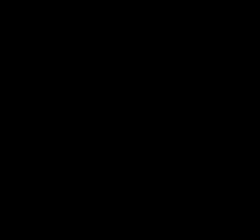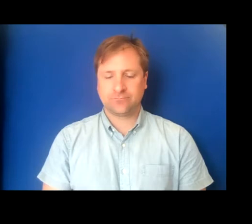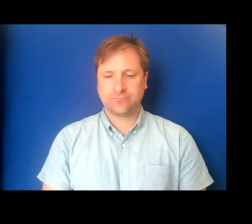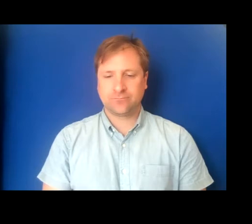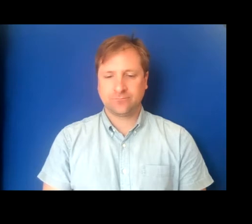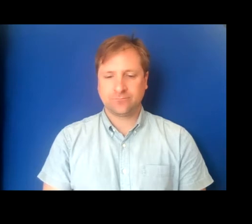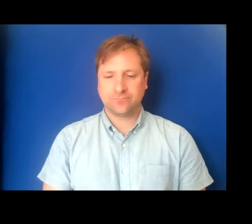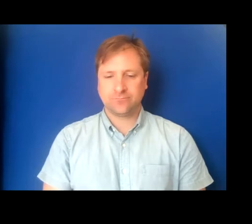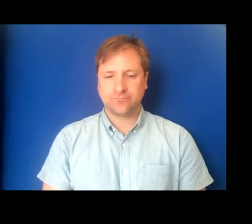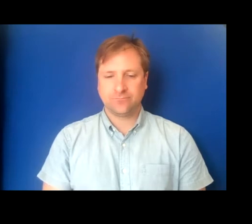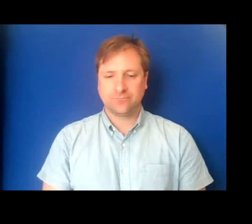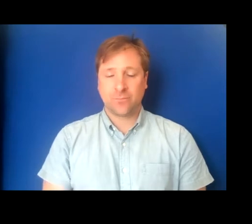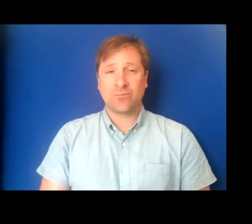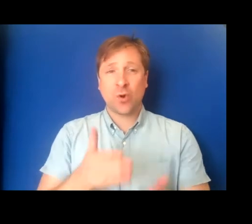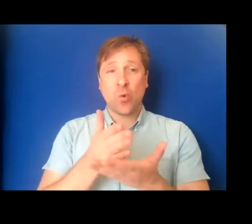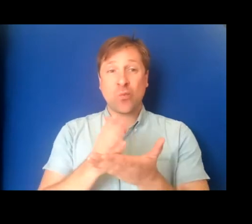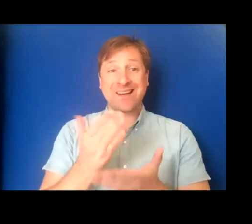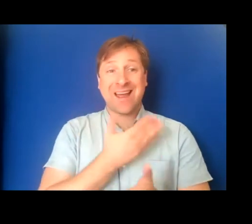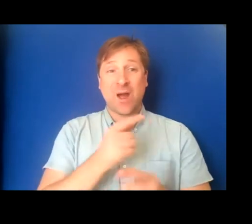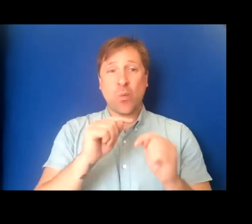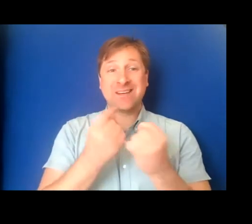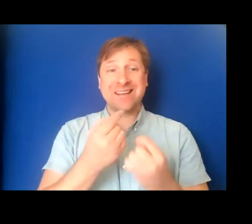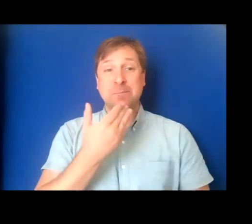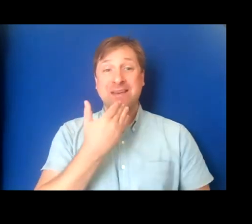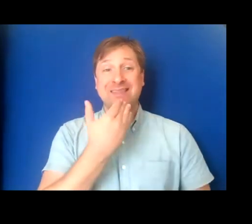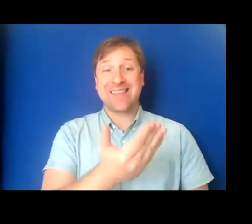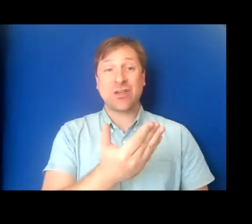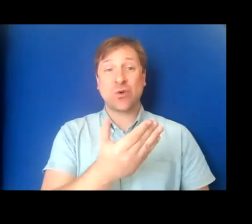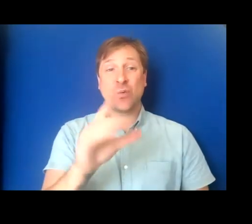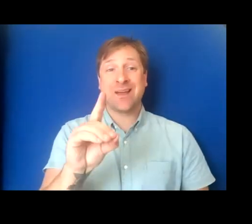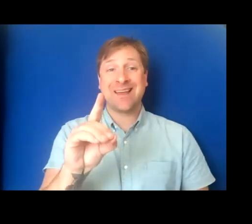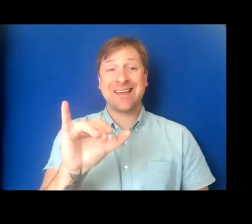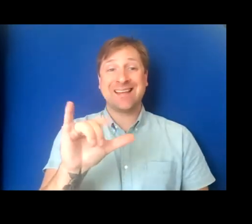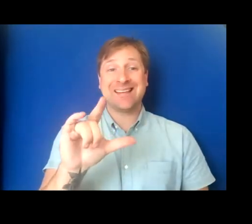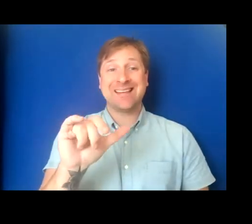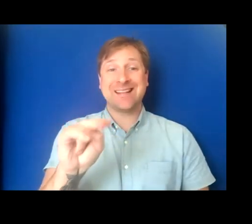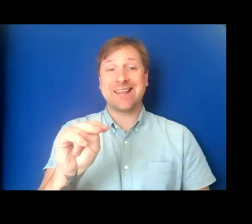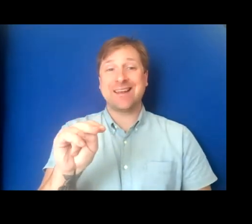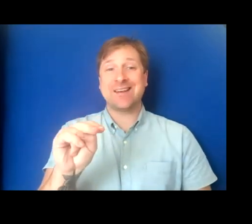Our team thanks Dillon Reporting Services for providing realtime captions for today's event.